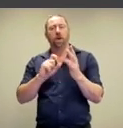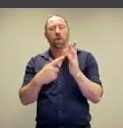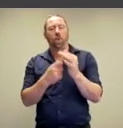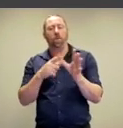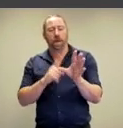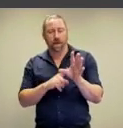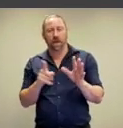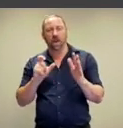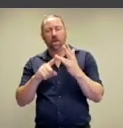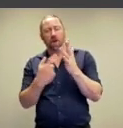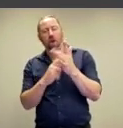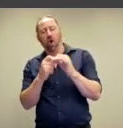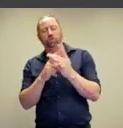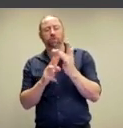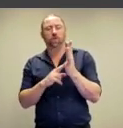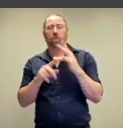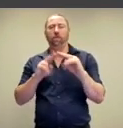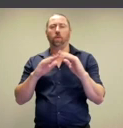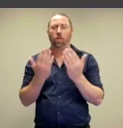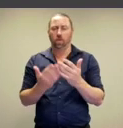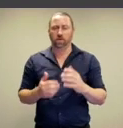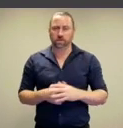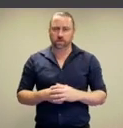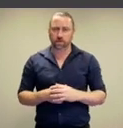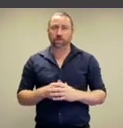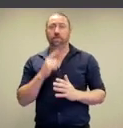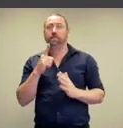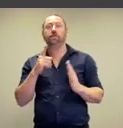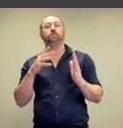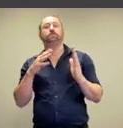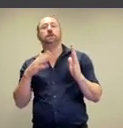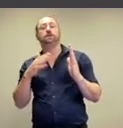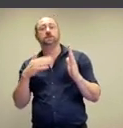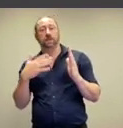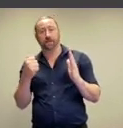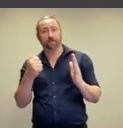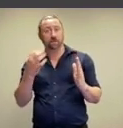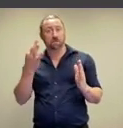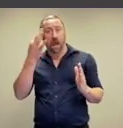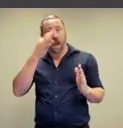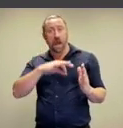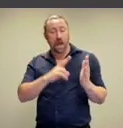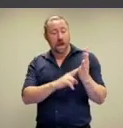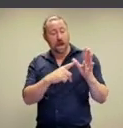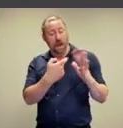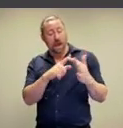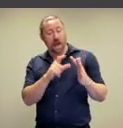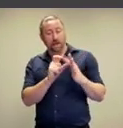Courbet’s Origin of the World. This